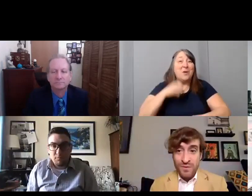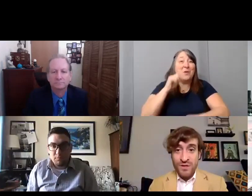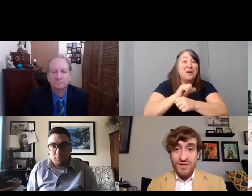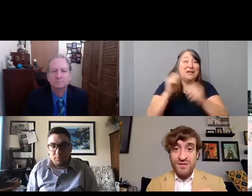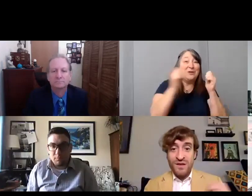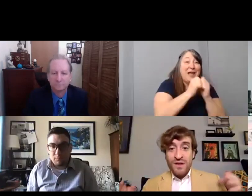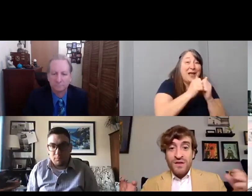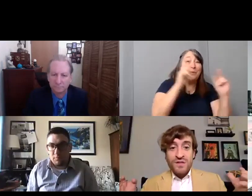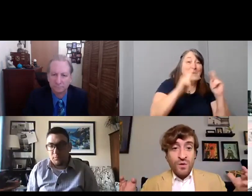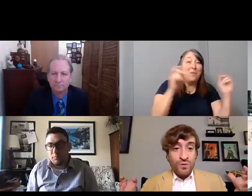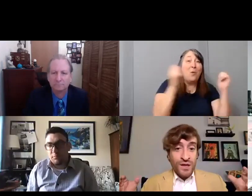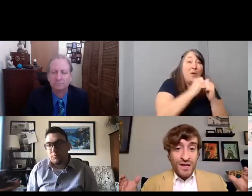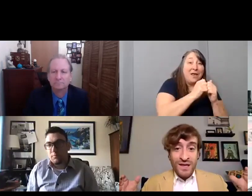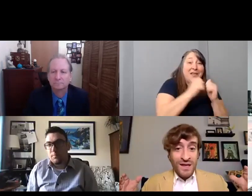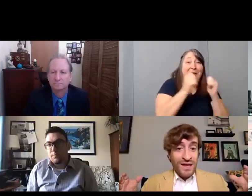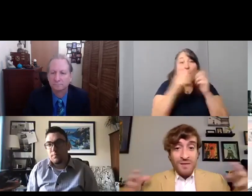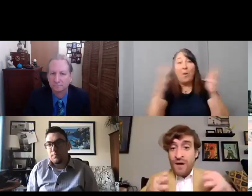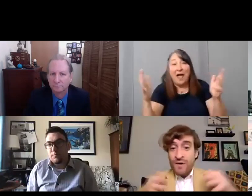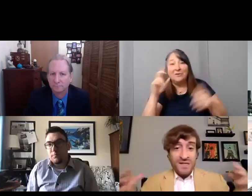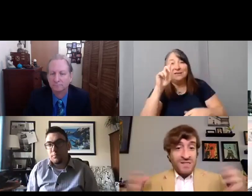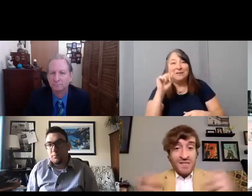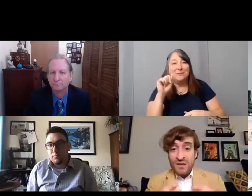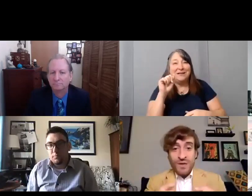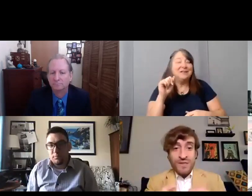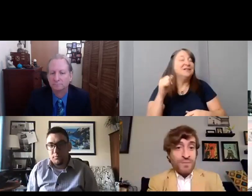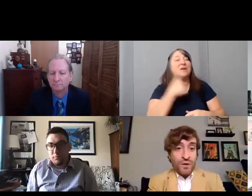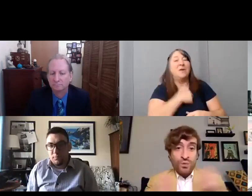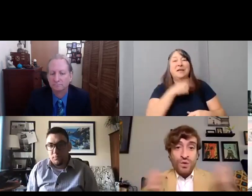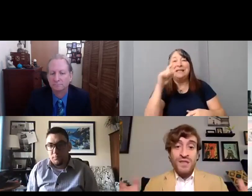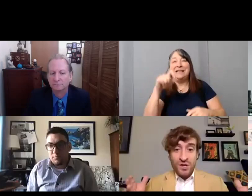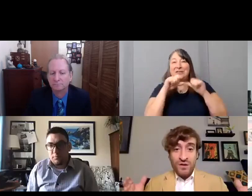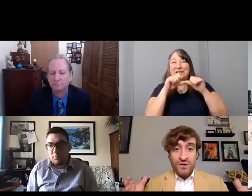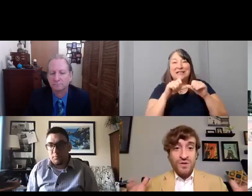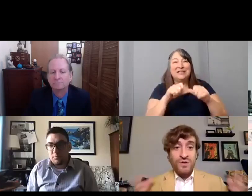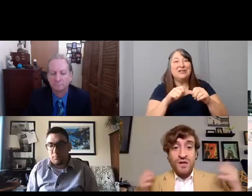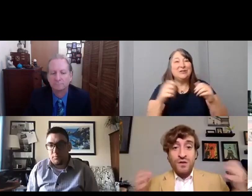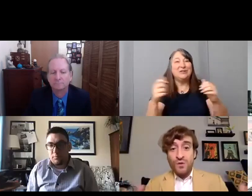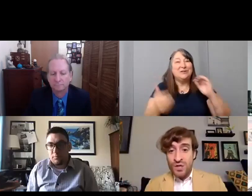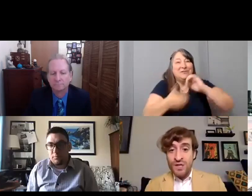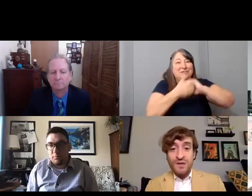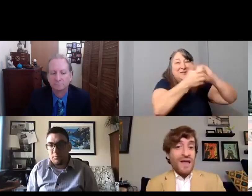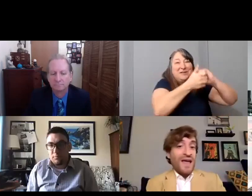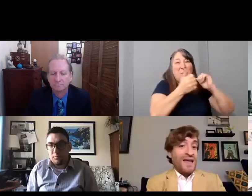So really, it's about us continuing to build with each other. So, it's inclusion, and it's about